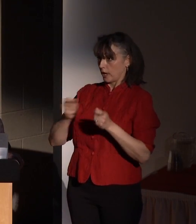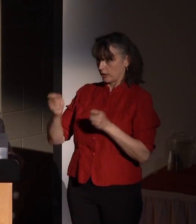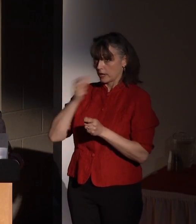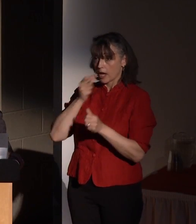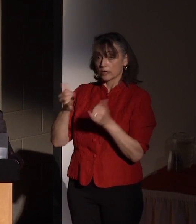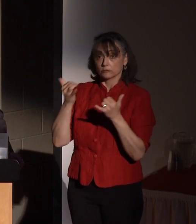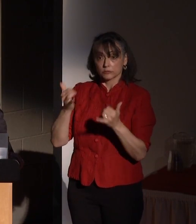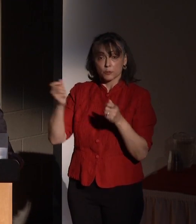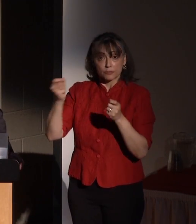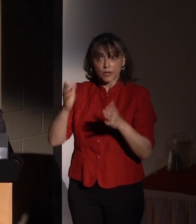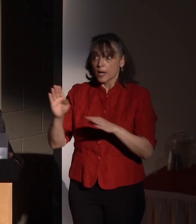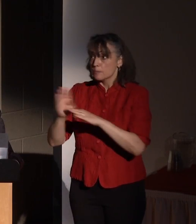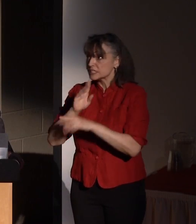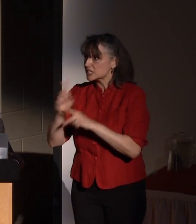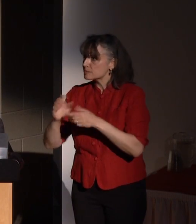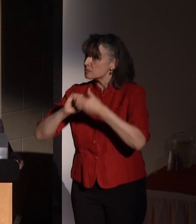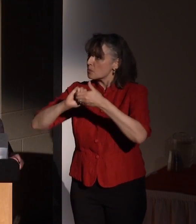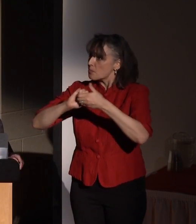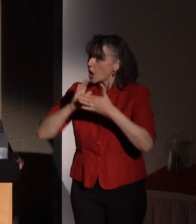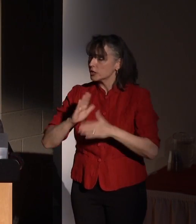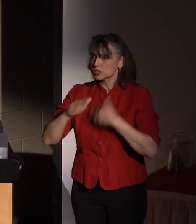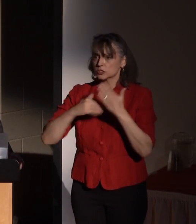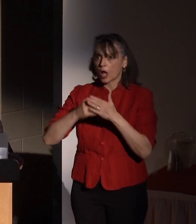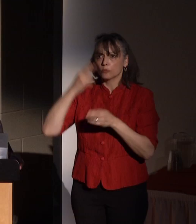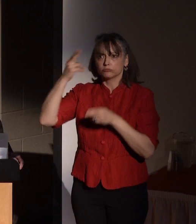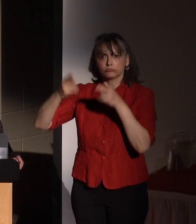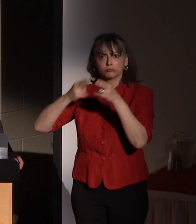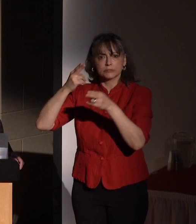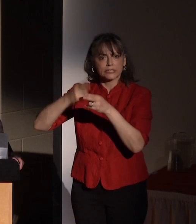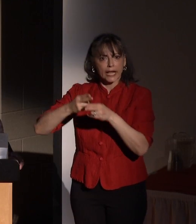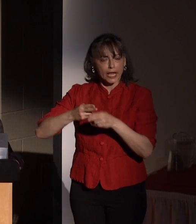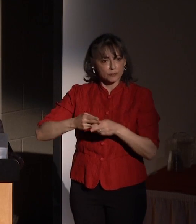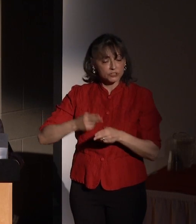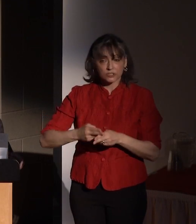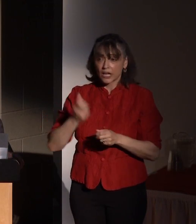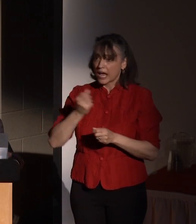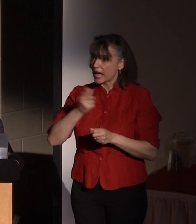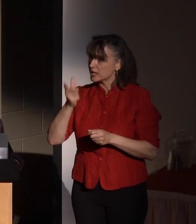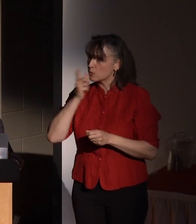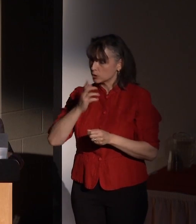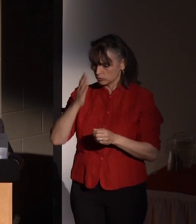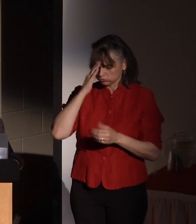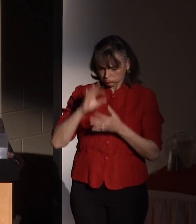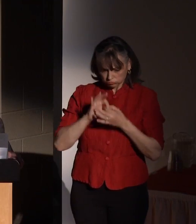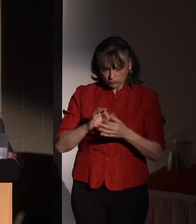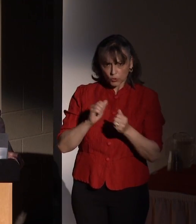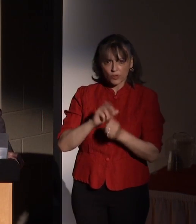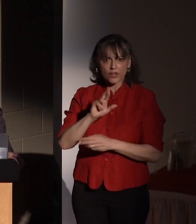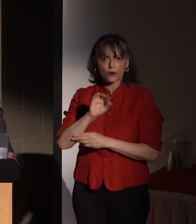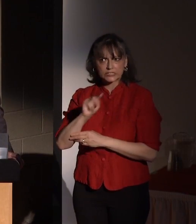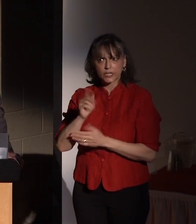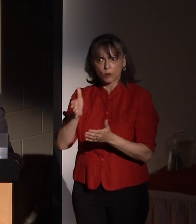anyone who is closely connected to the university and wants to recognize the work of an innovative individual with